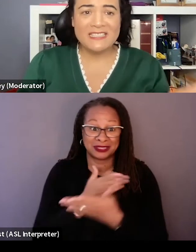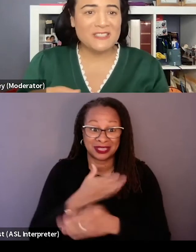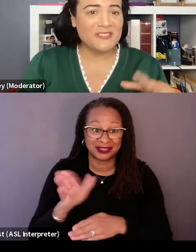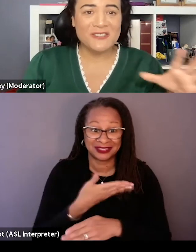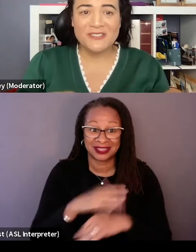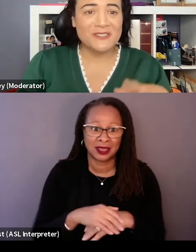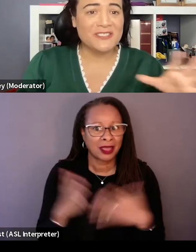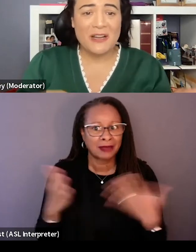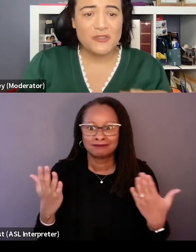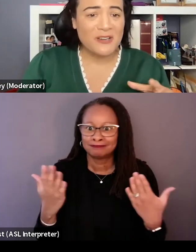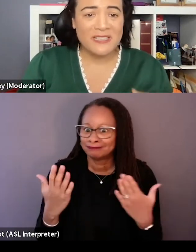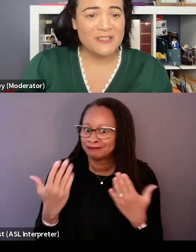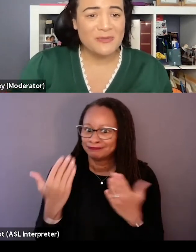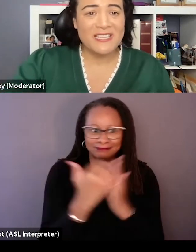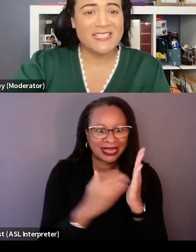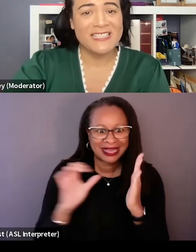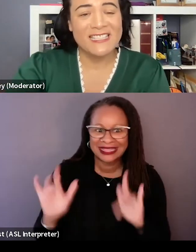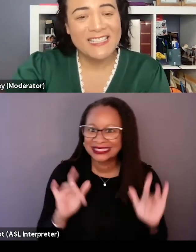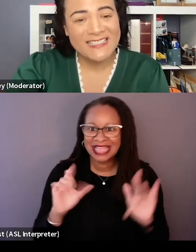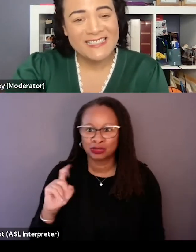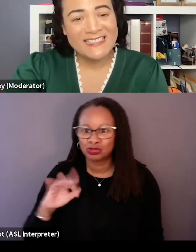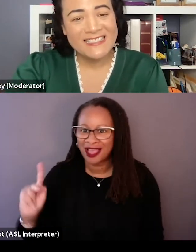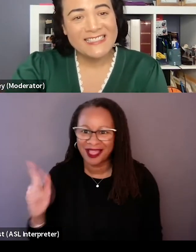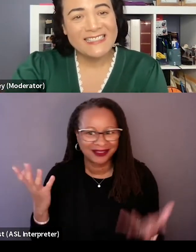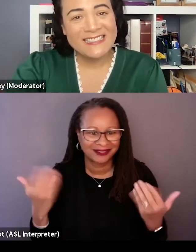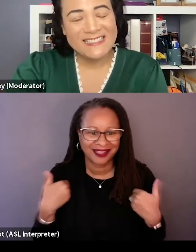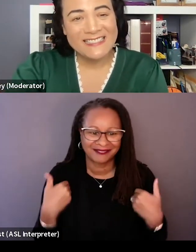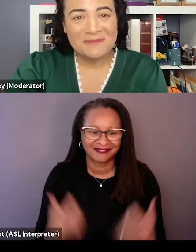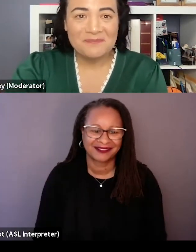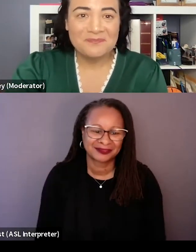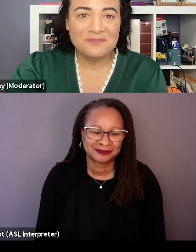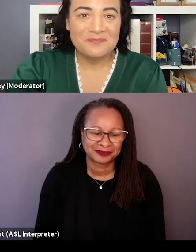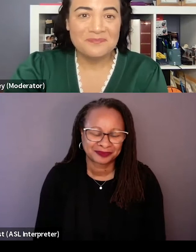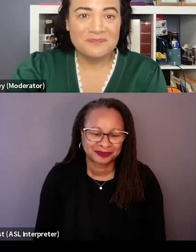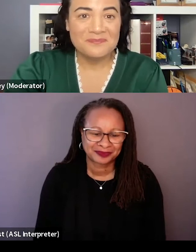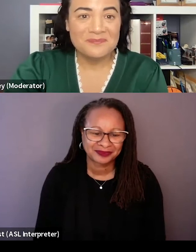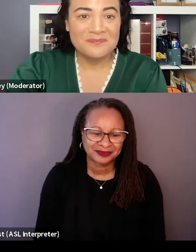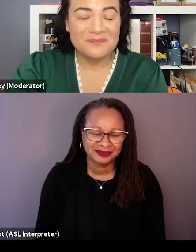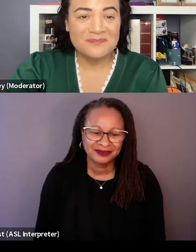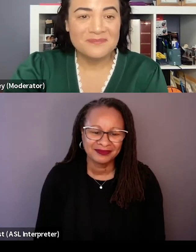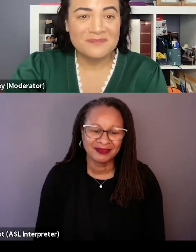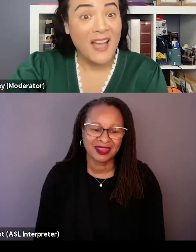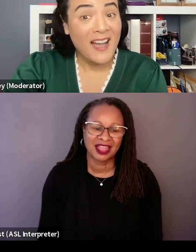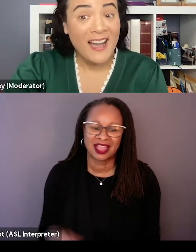or soundtrack release with this? Yes, we have our, actually a couple of our interns put together